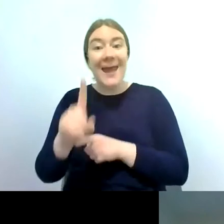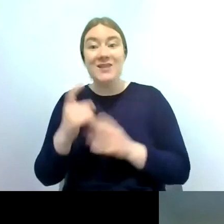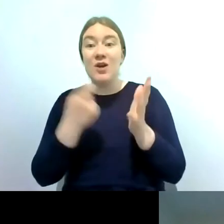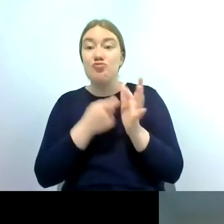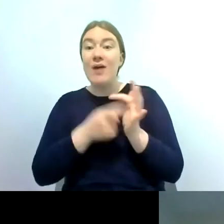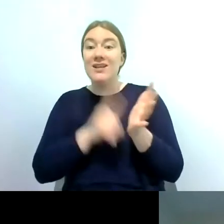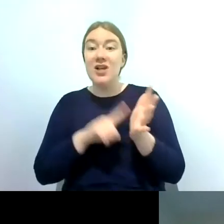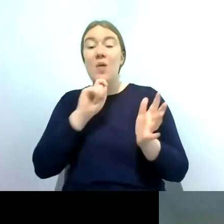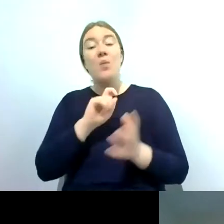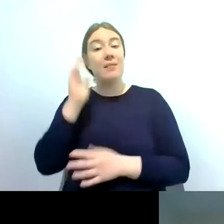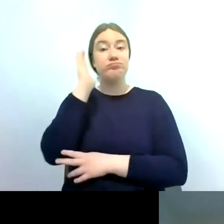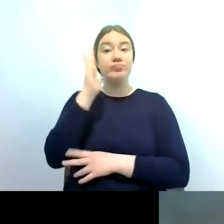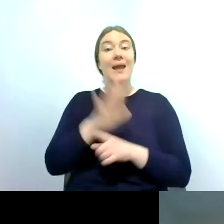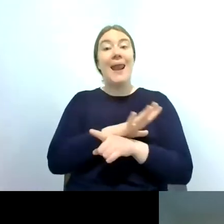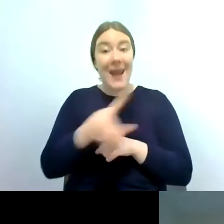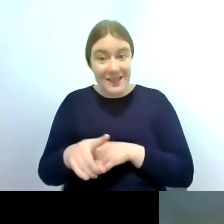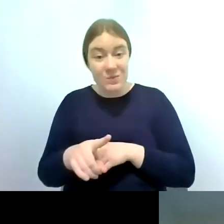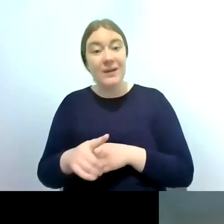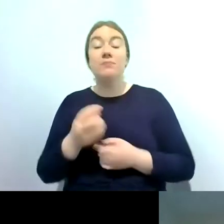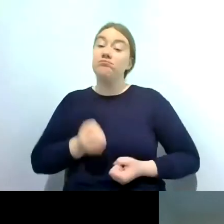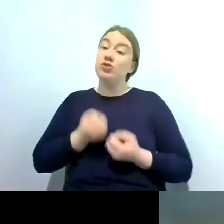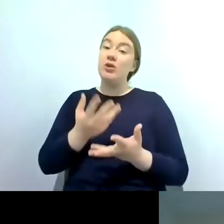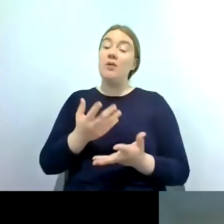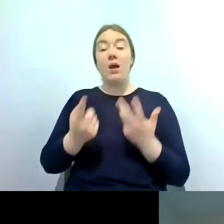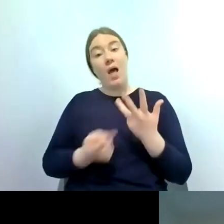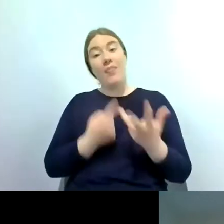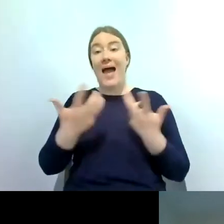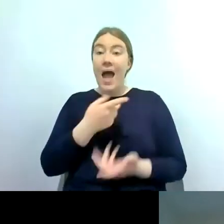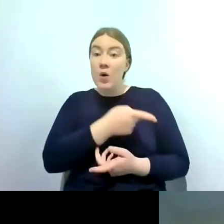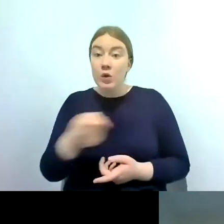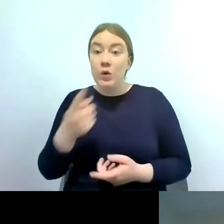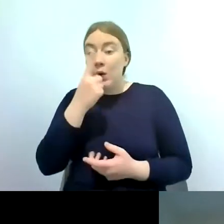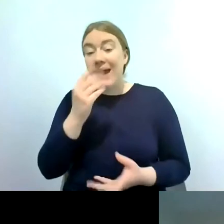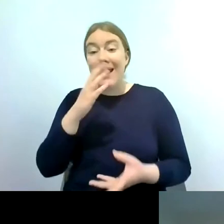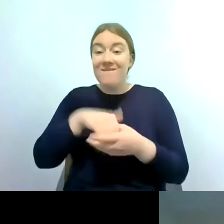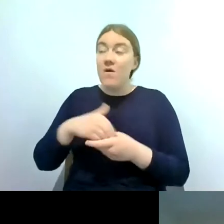and she'll be sharing some of the other ways that you can get involved in volunteering for